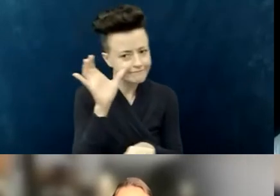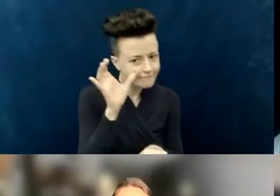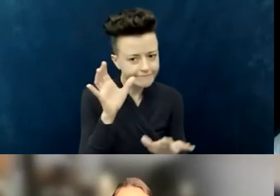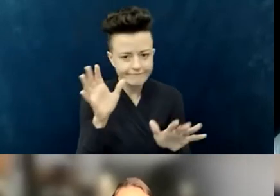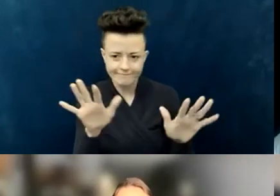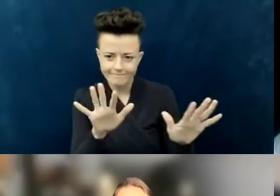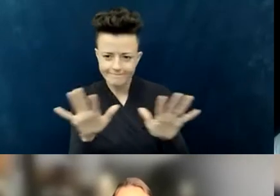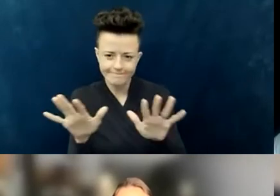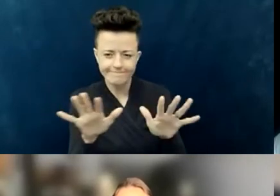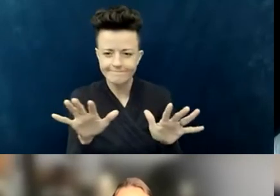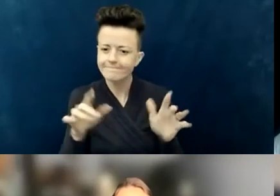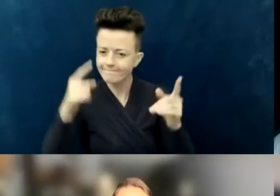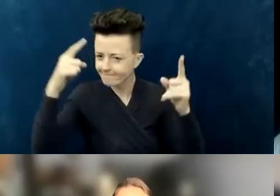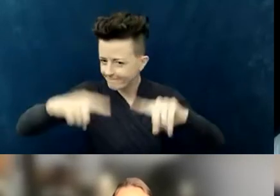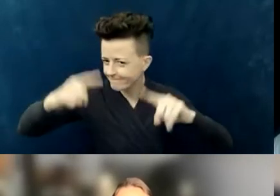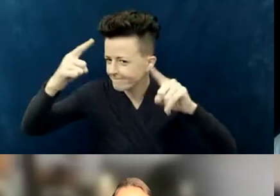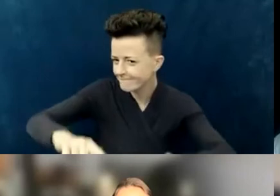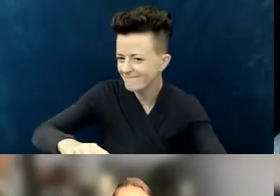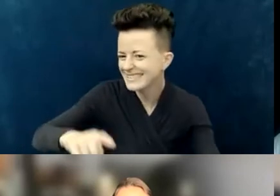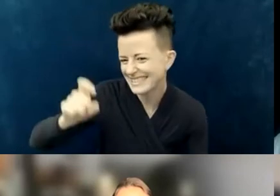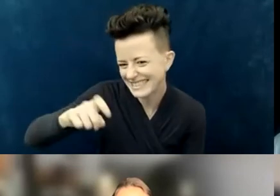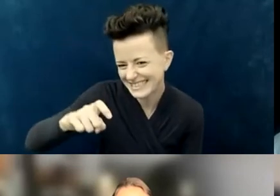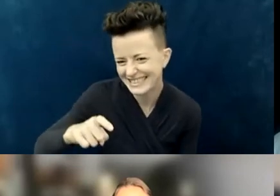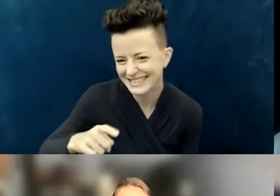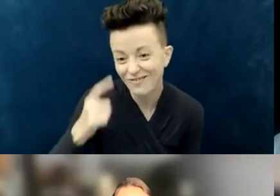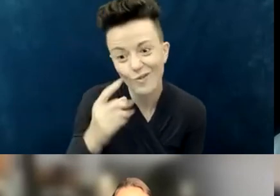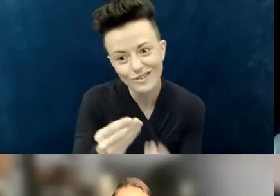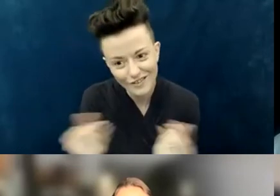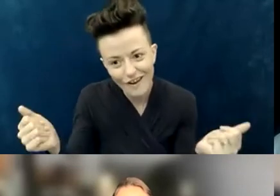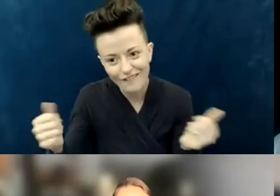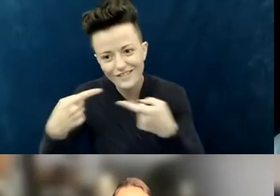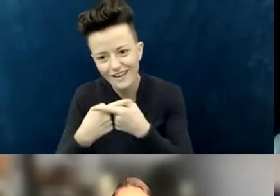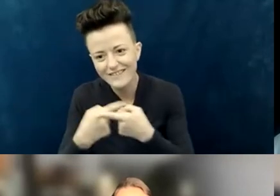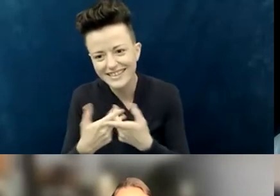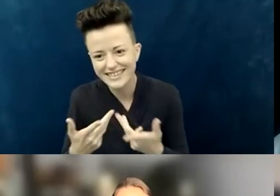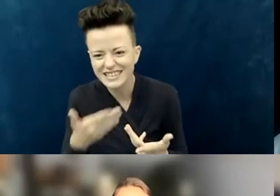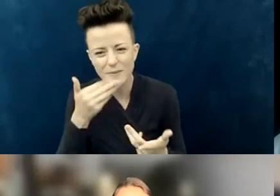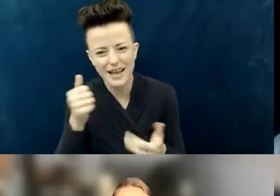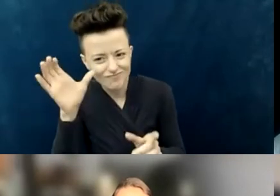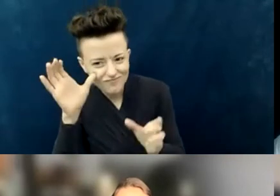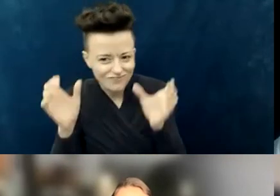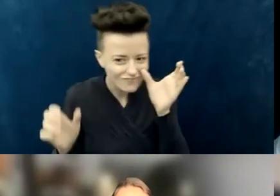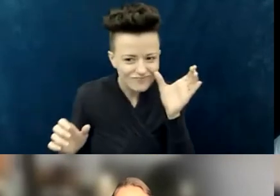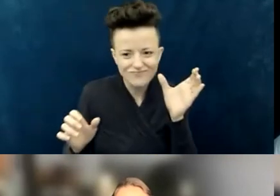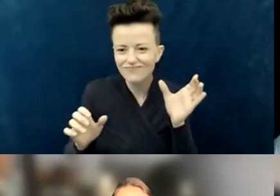when we're looking at potential conflict. I think there's always the concept that if it's their own idea,